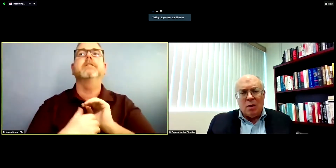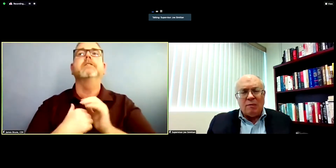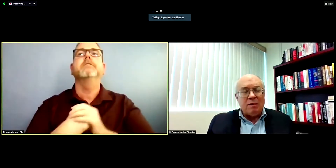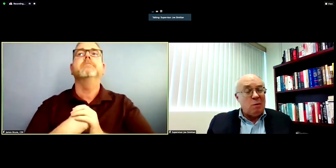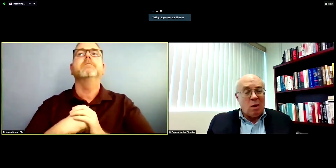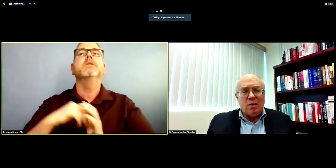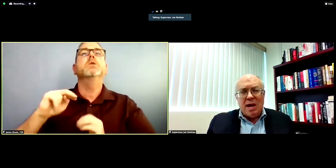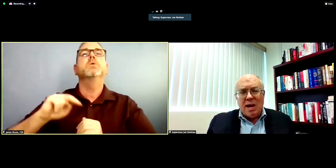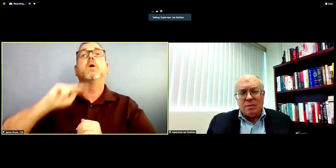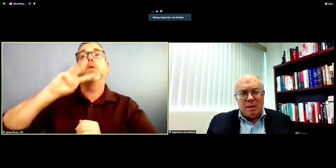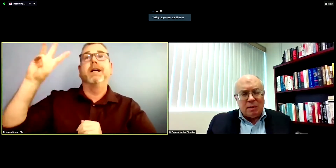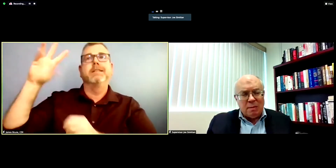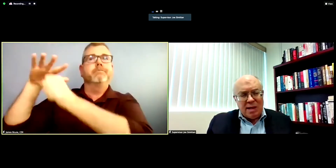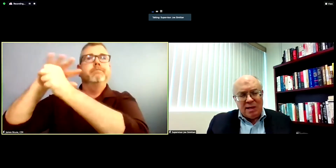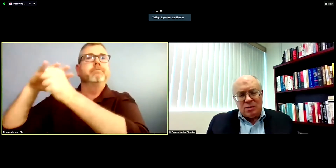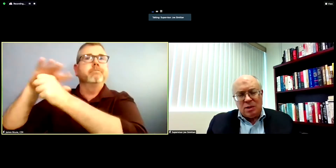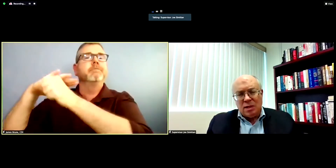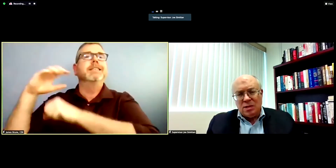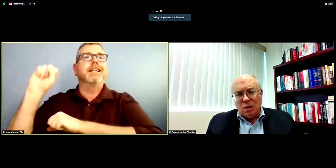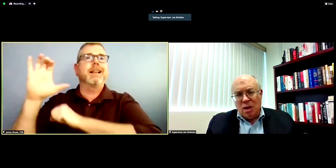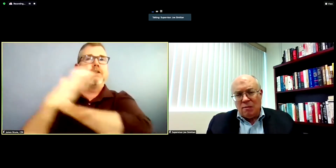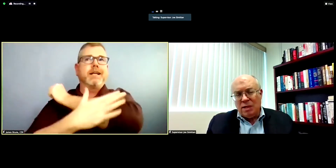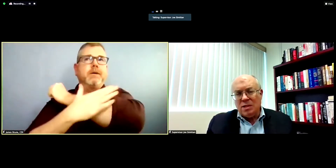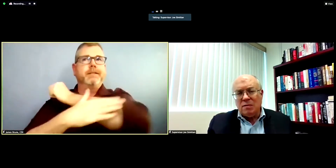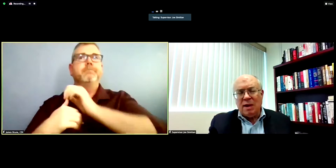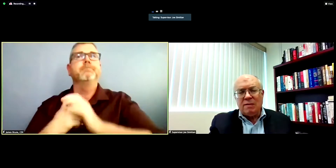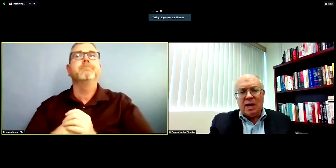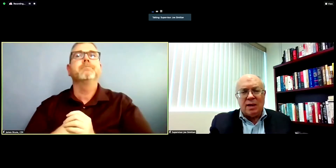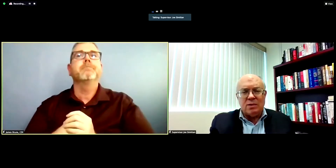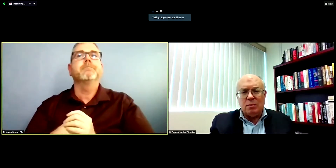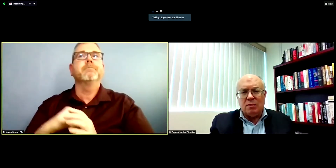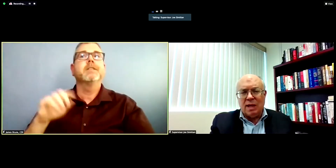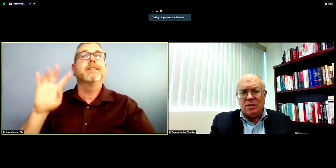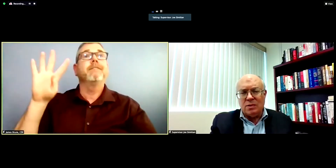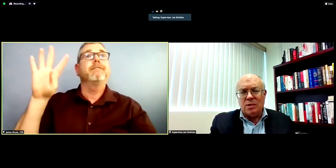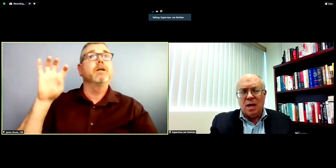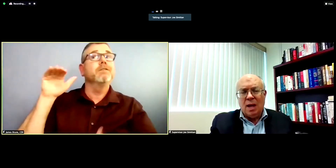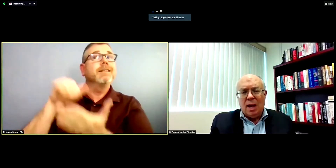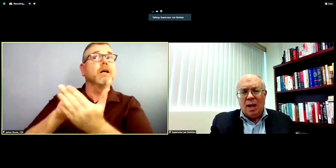are roughly 400,000 people in my district, as there are for each of the five county supervisors,